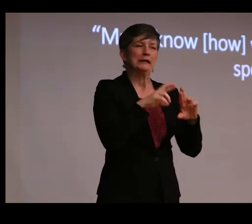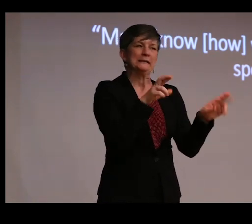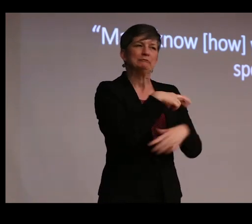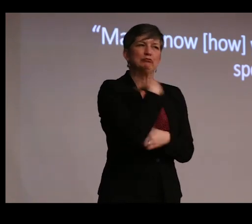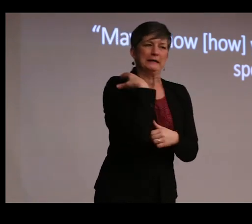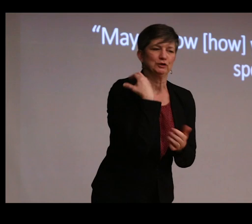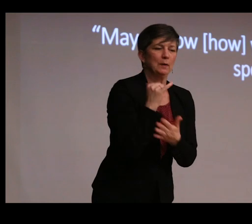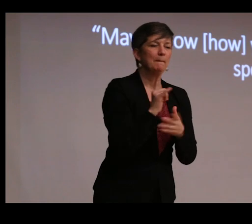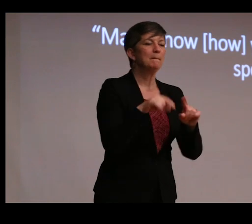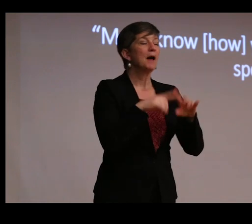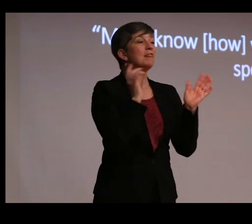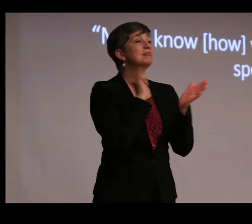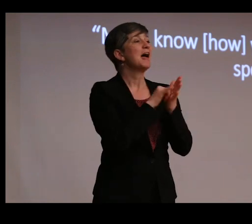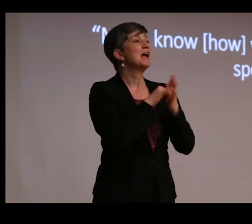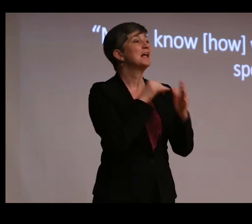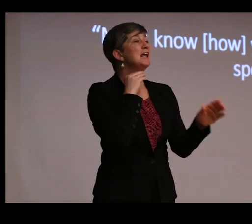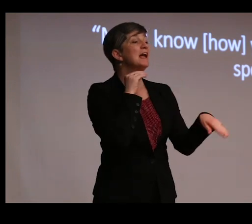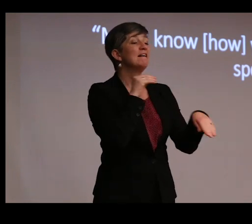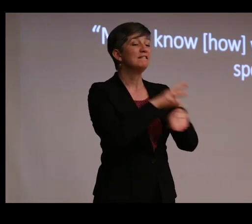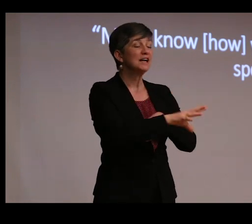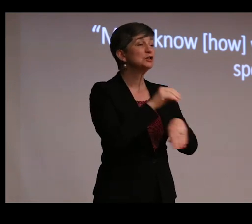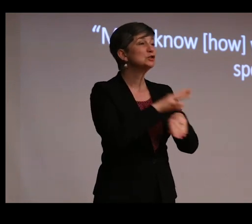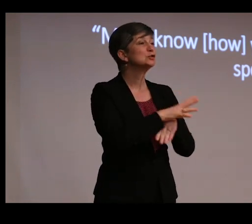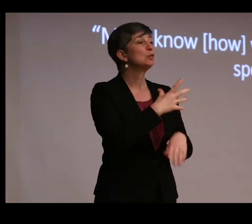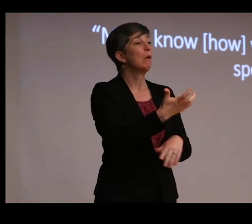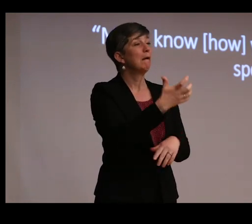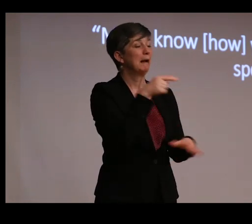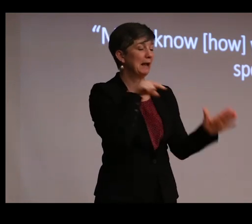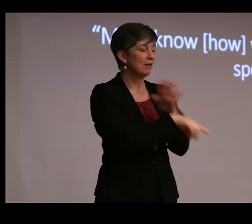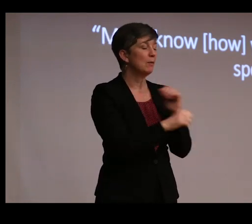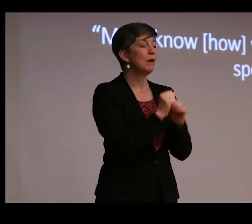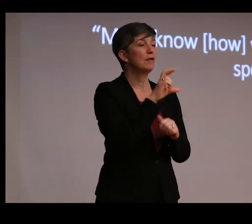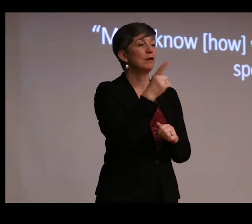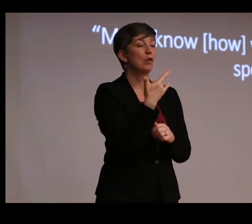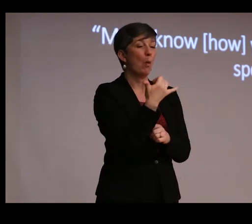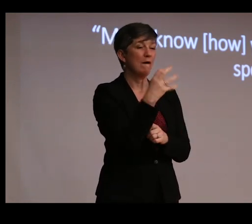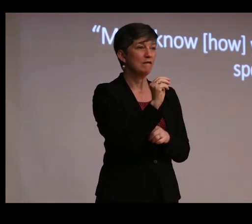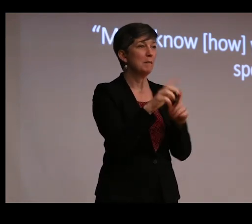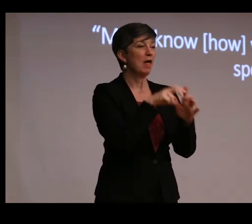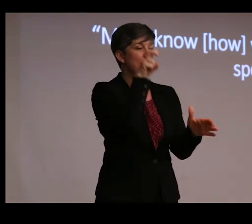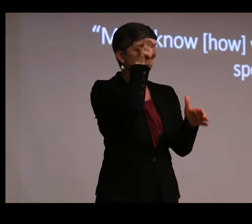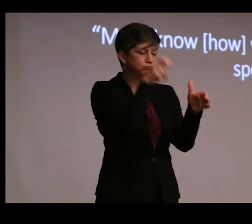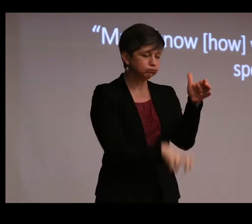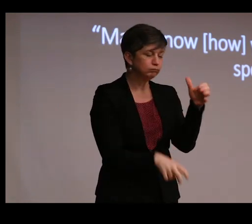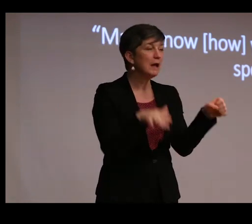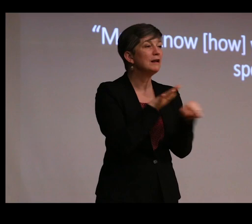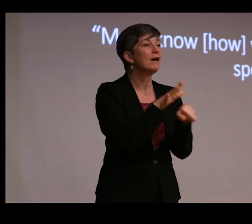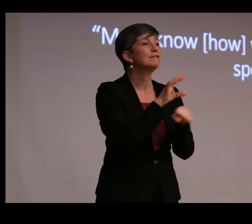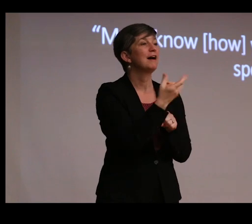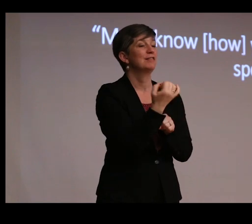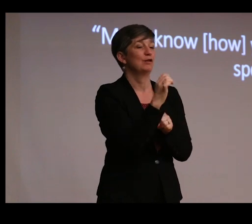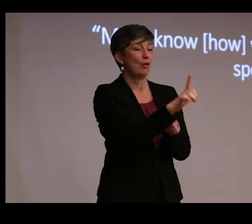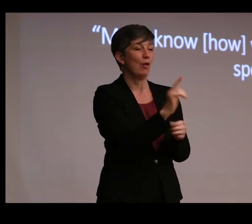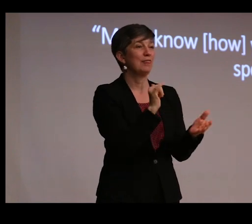Gravely advises her to kill them with chloroform and then submerge them in enough ethanol such that the ethanol won't be, quote,